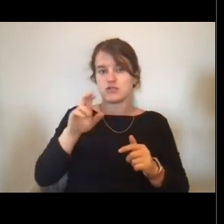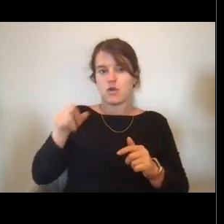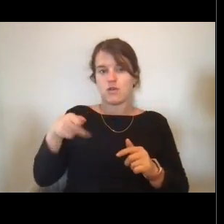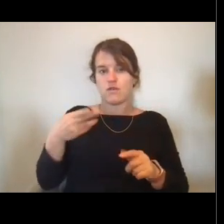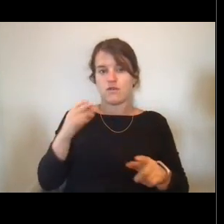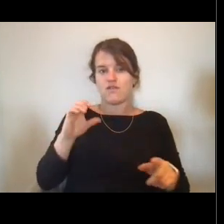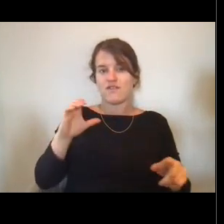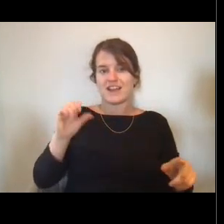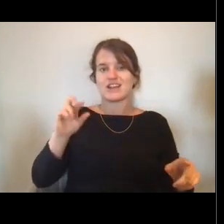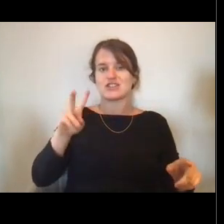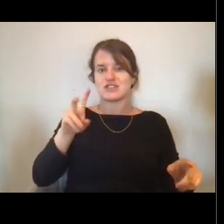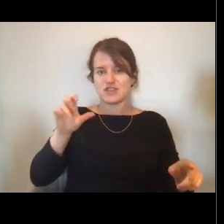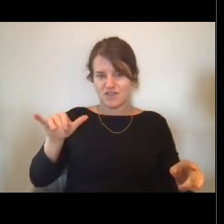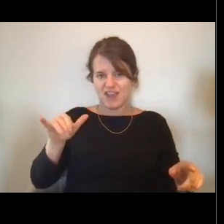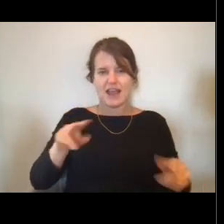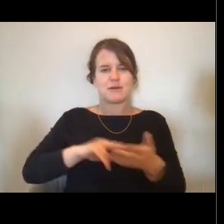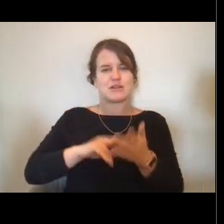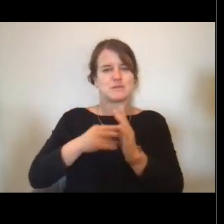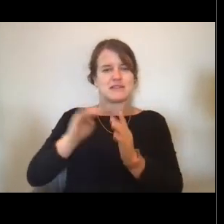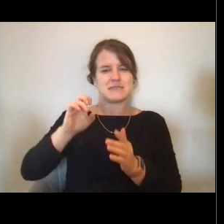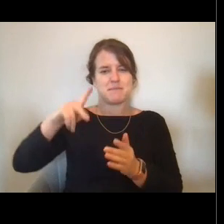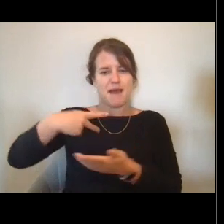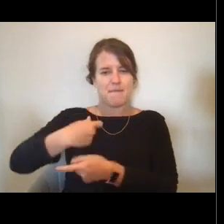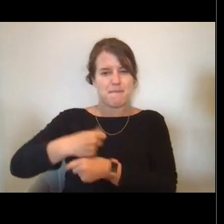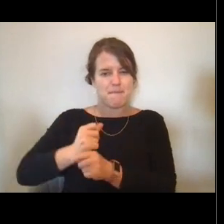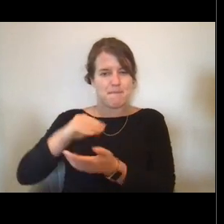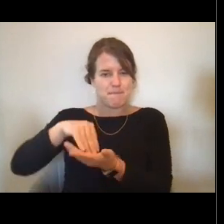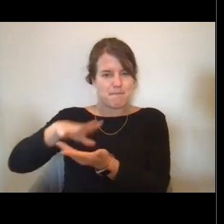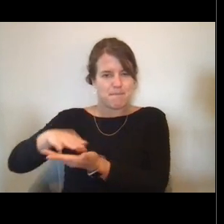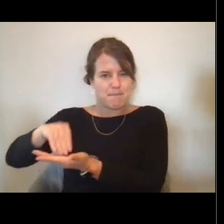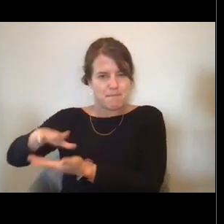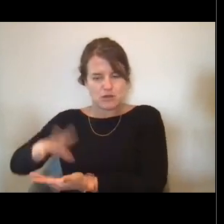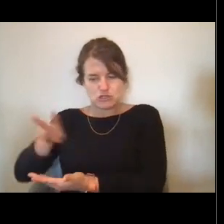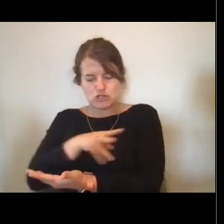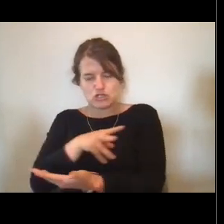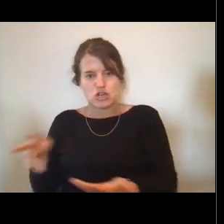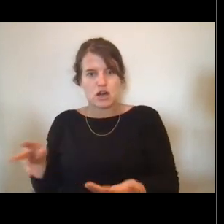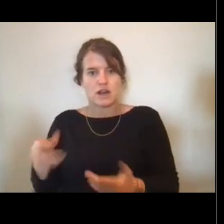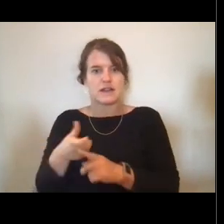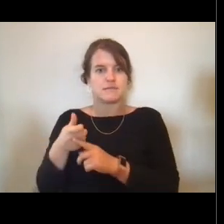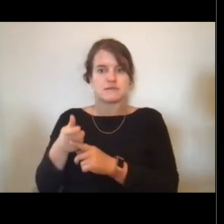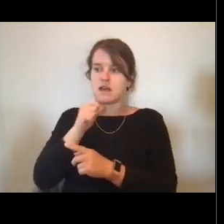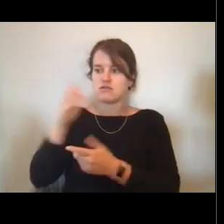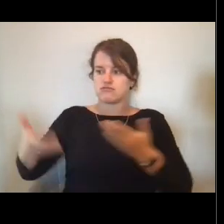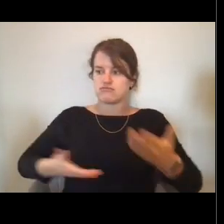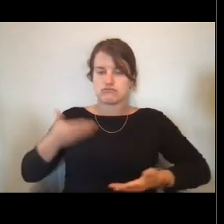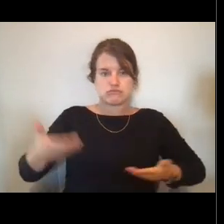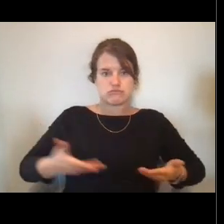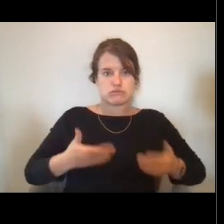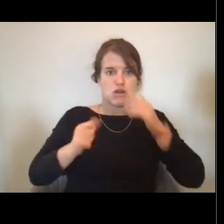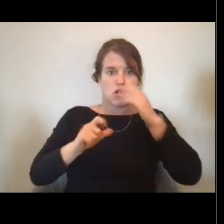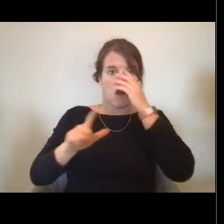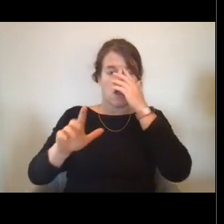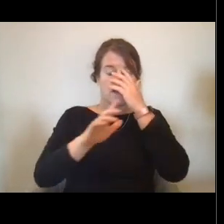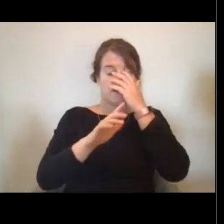So they don't take scientists the way that the fishery ships take people to do the biological sampling.